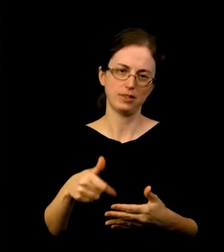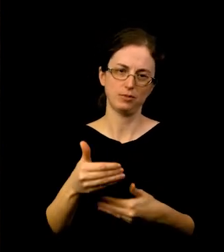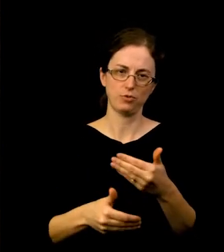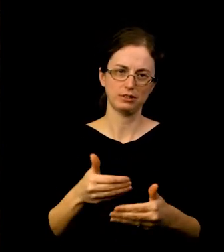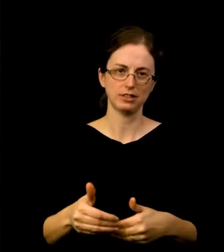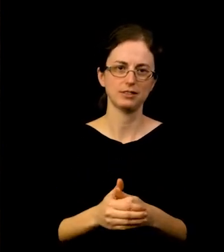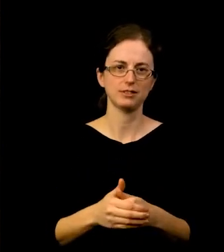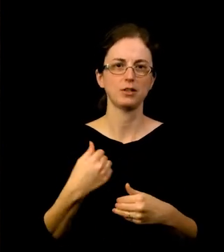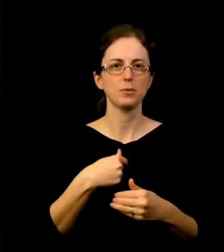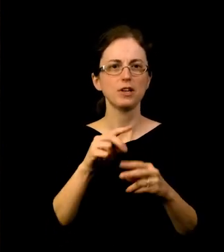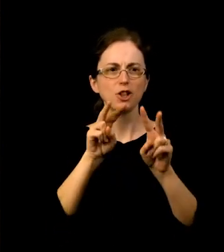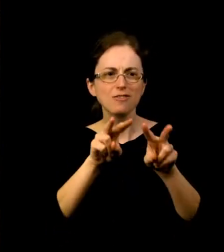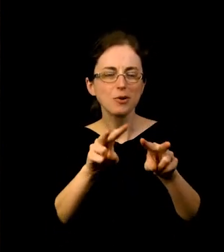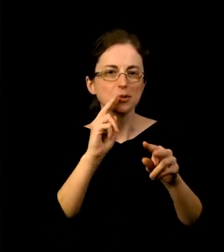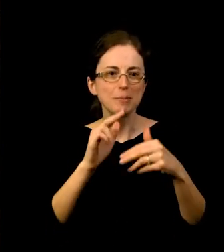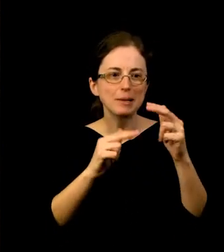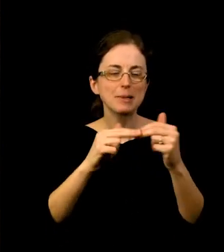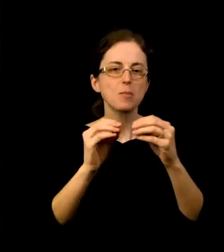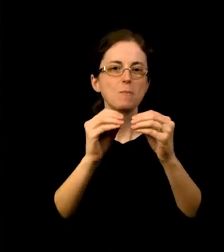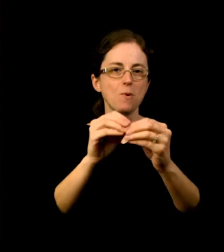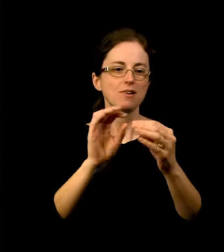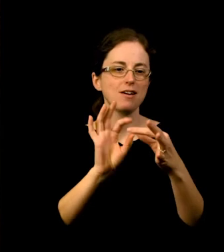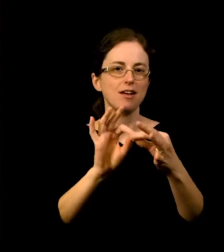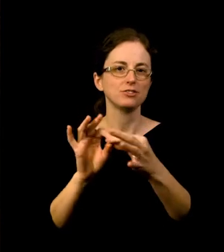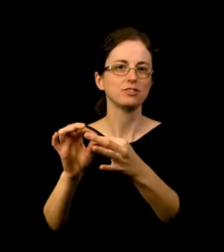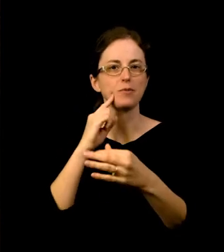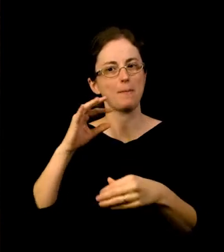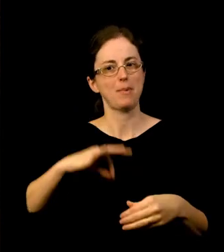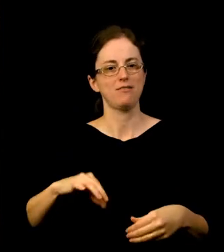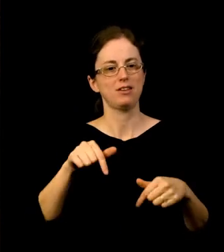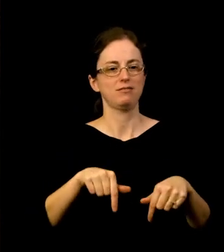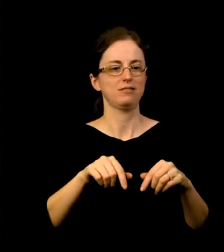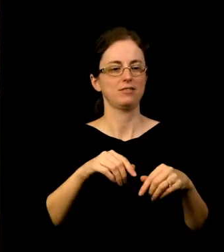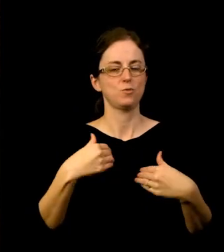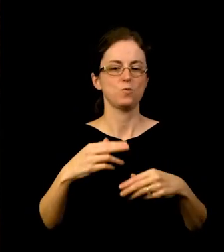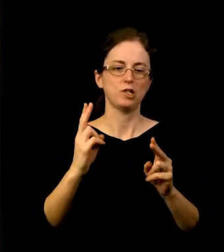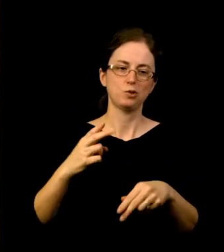for the benefit of our historic institution and community. Thank you to all who serve on the board